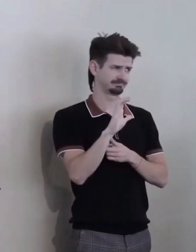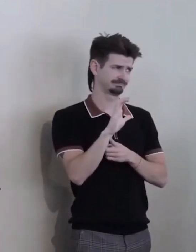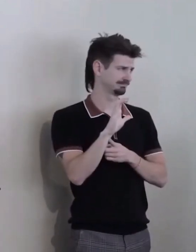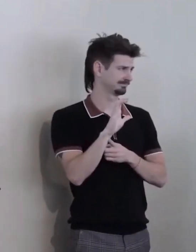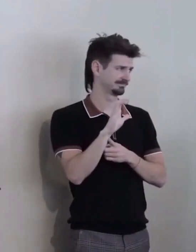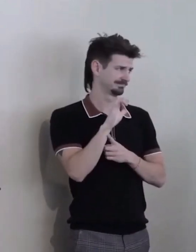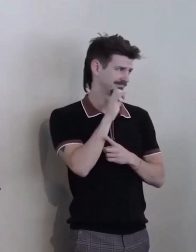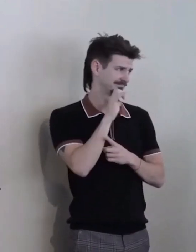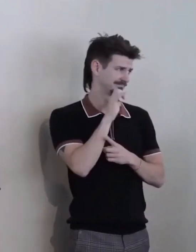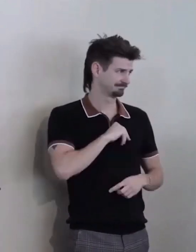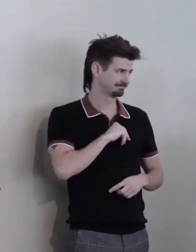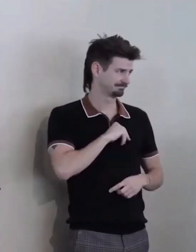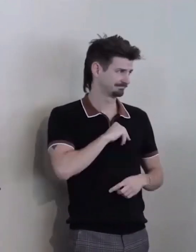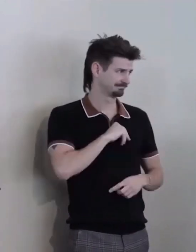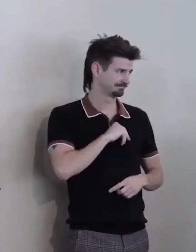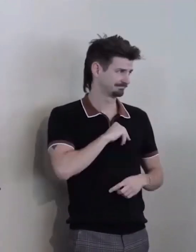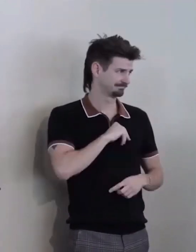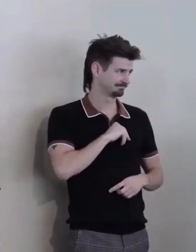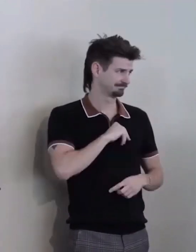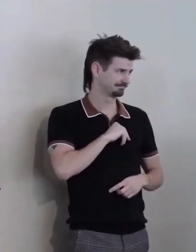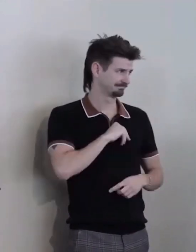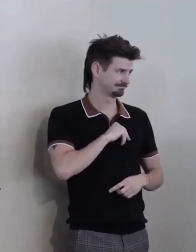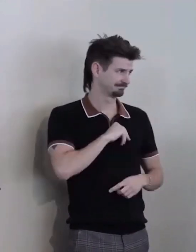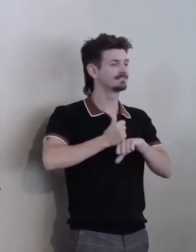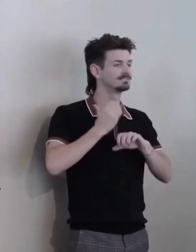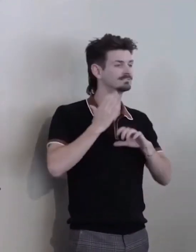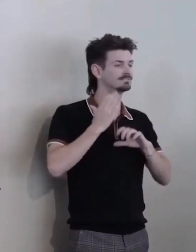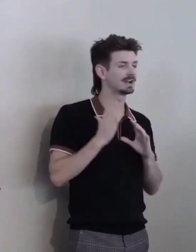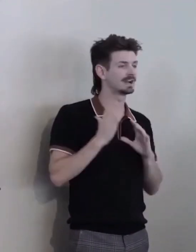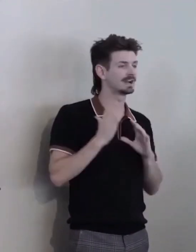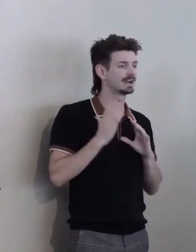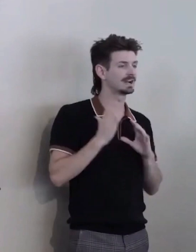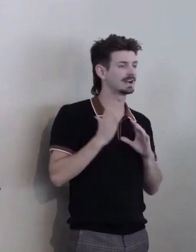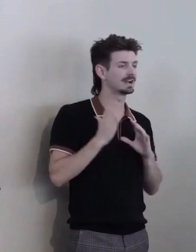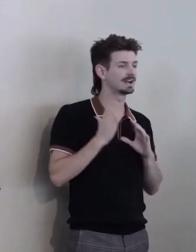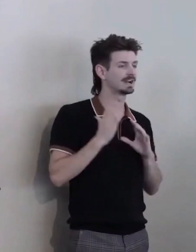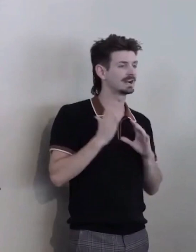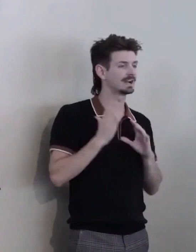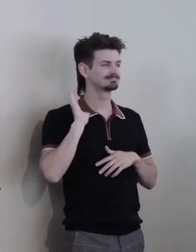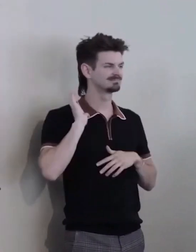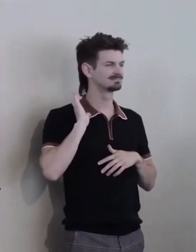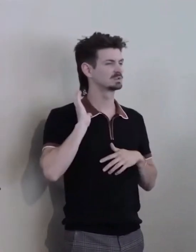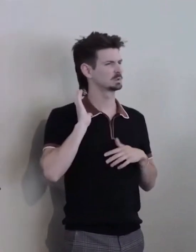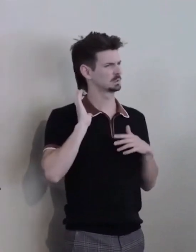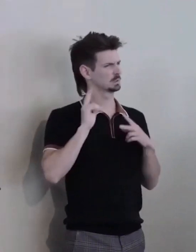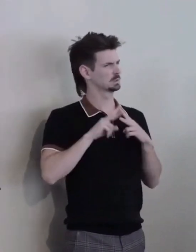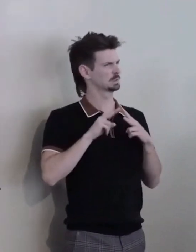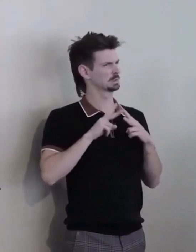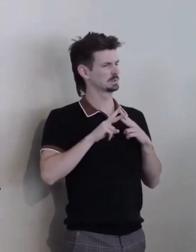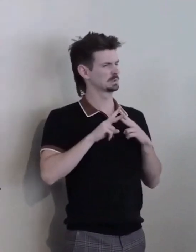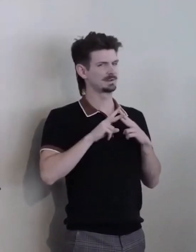the founders and the leaders and the movement... Ahh... Made things very uncomfortable for the agency